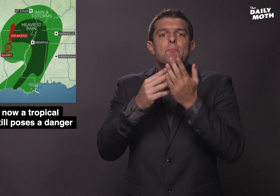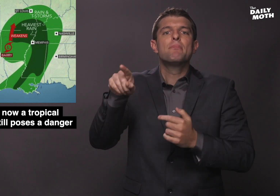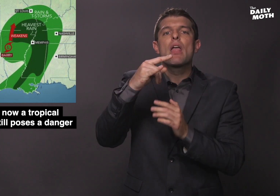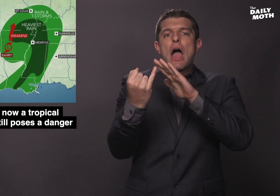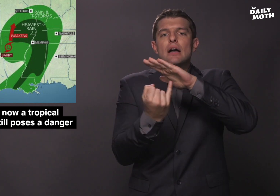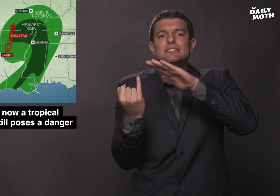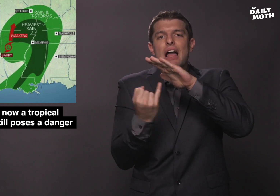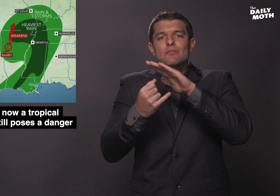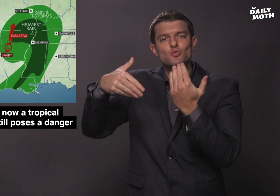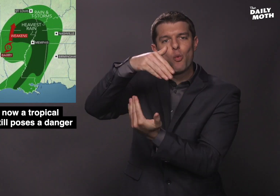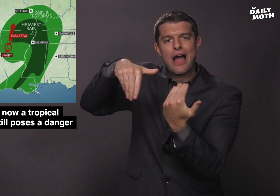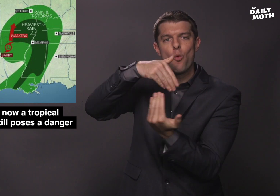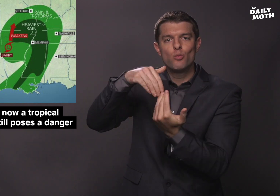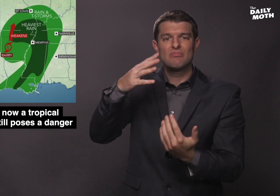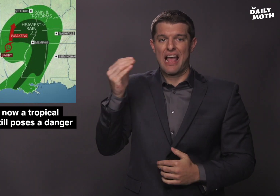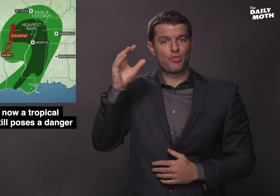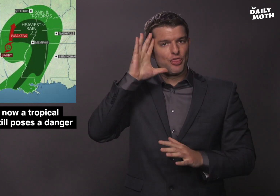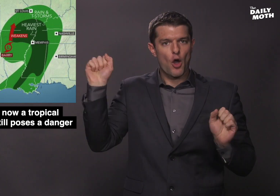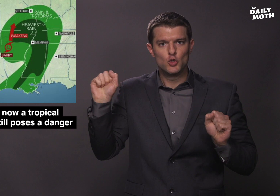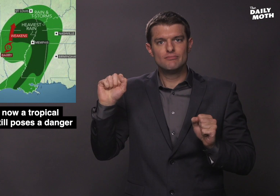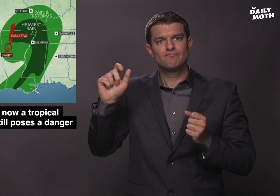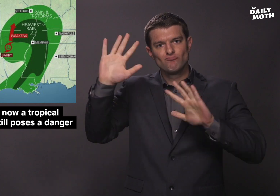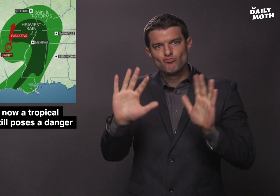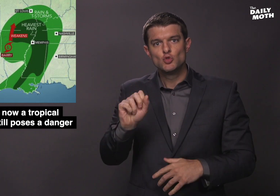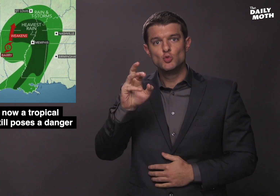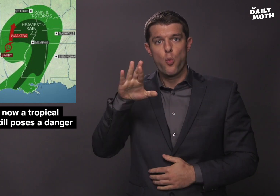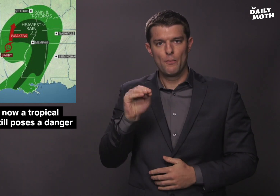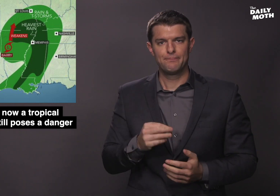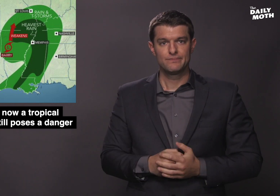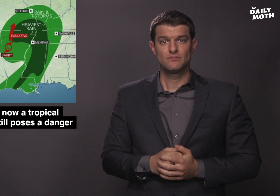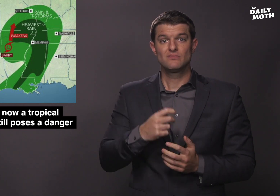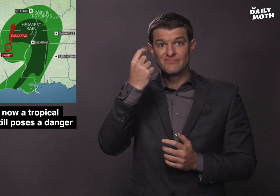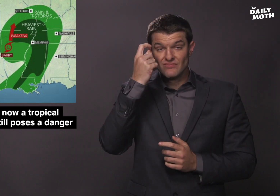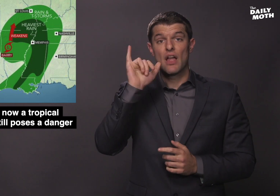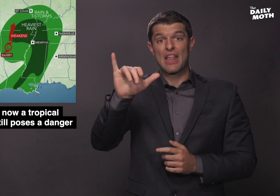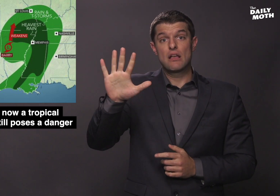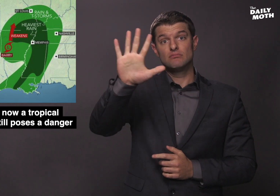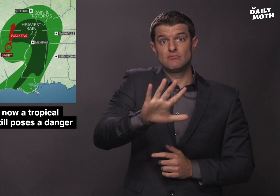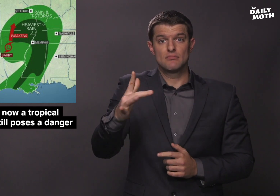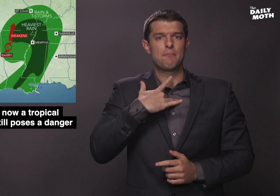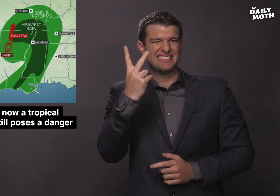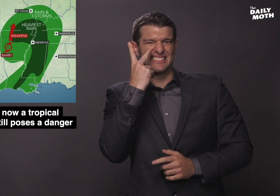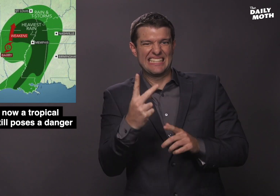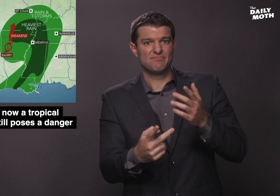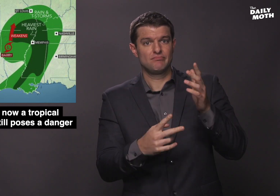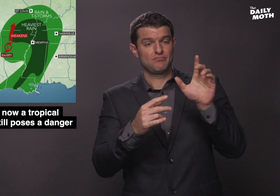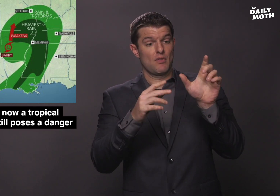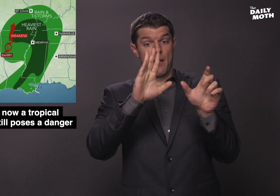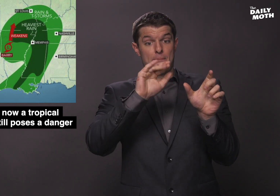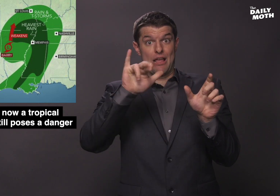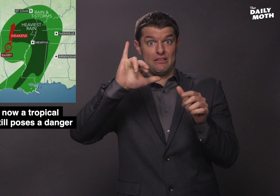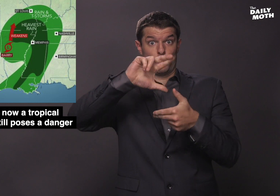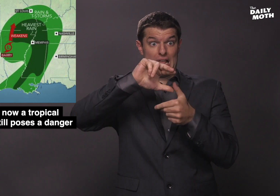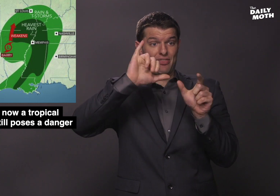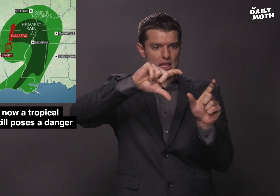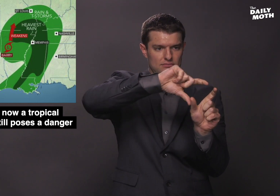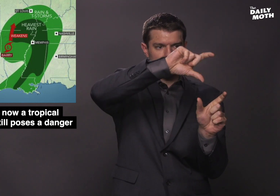for isolated tornadoes and thunderstorms in areas